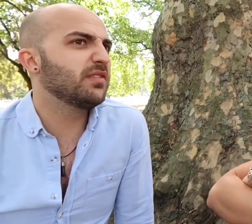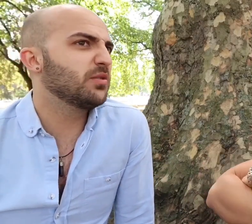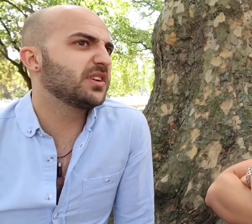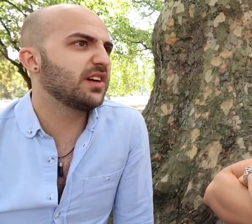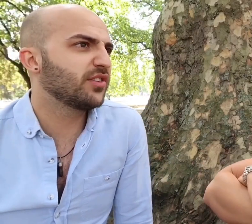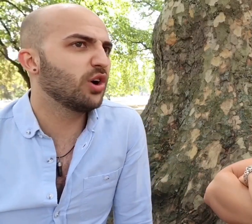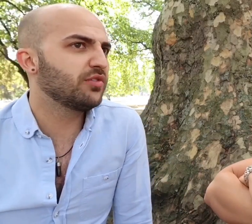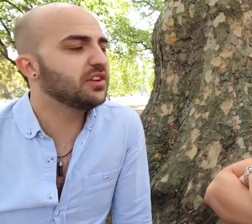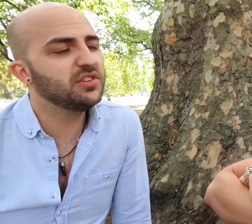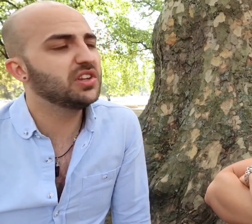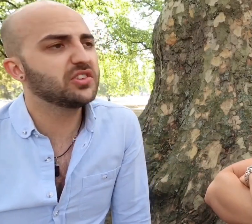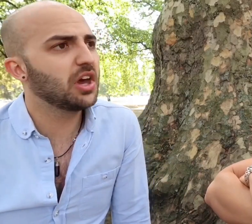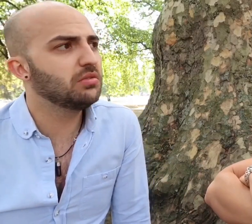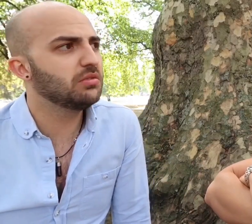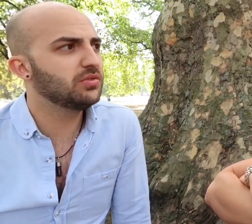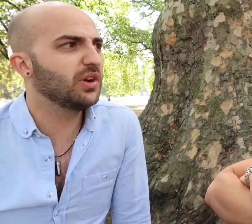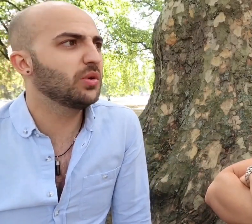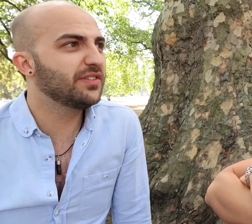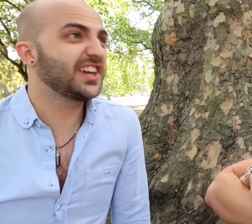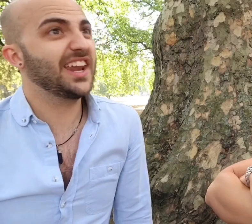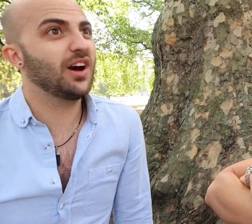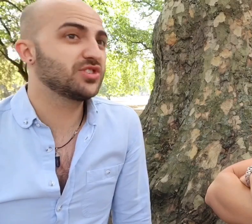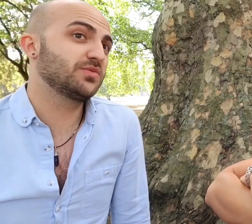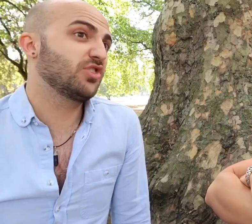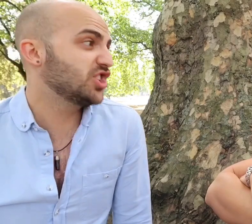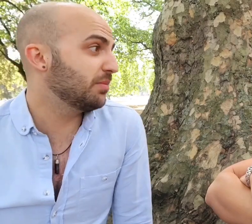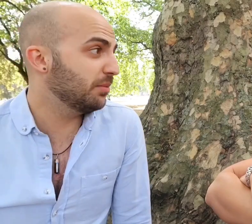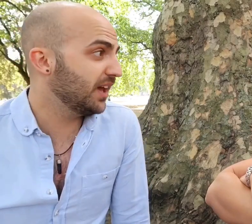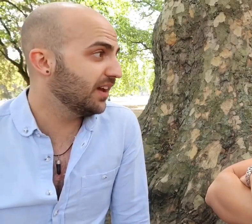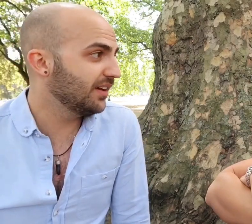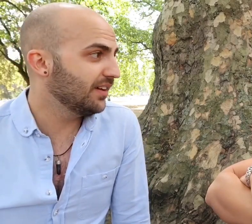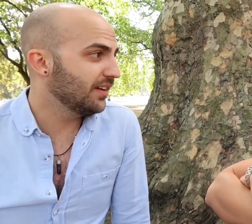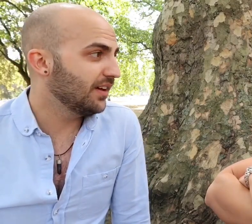bit from a Deaf girl friend a few years ago so if I get it i'll just brush up a bit"